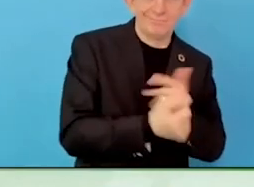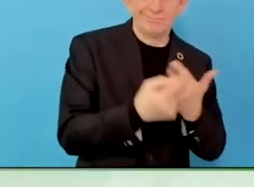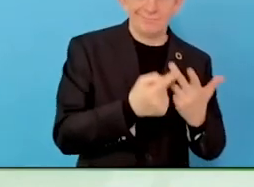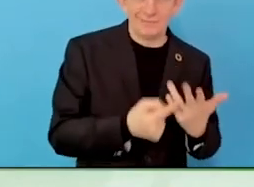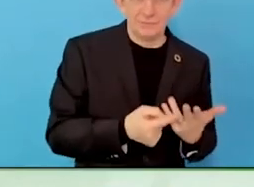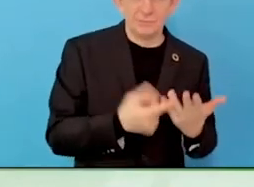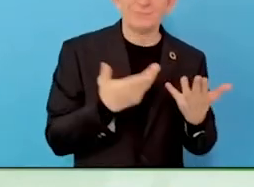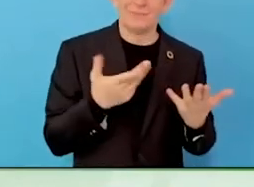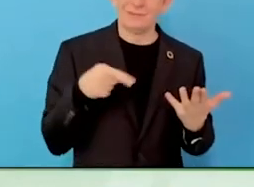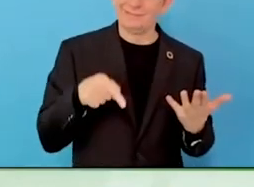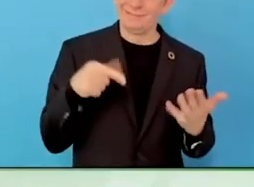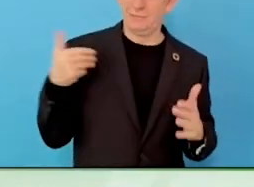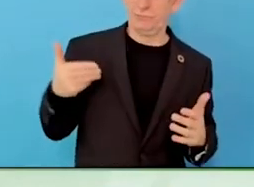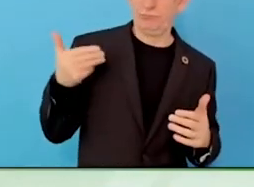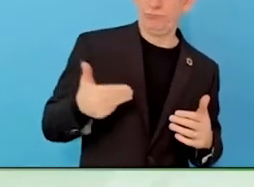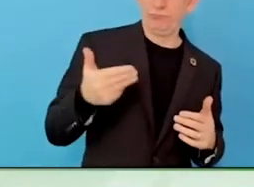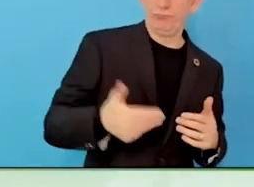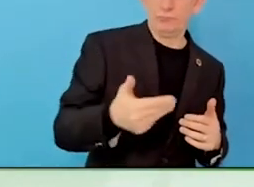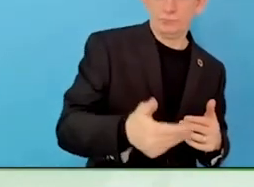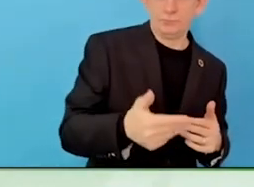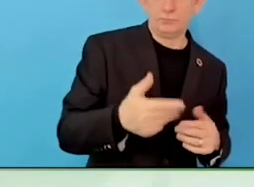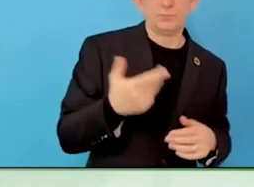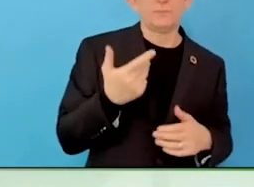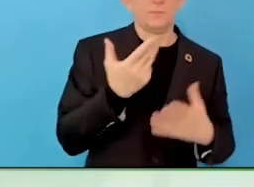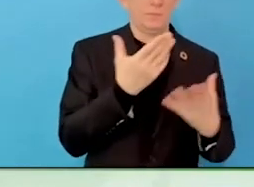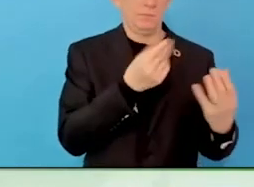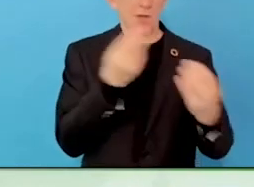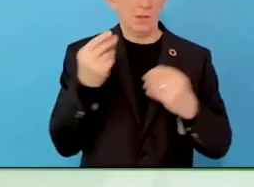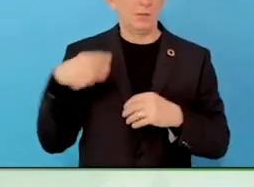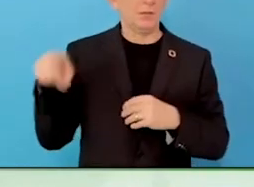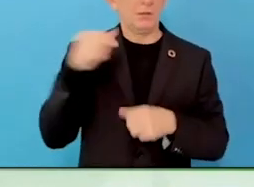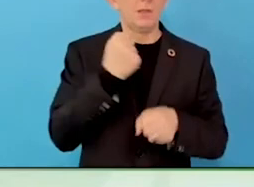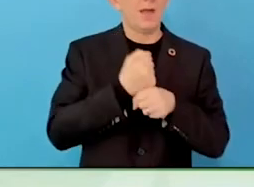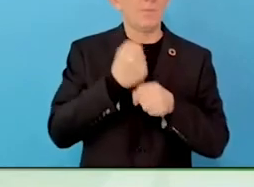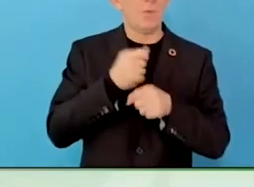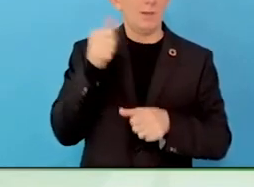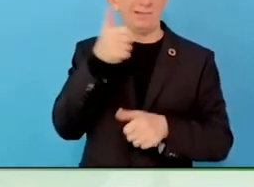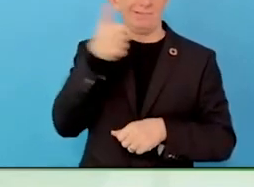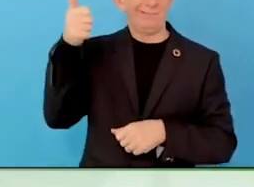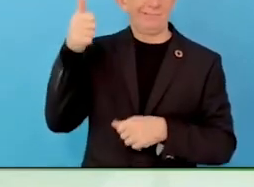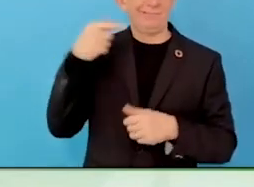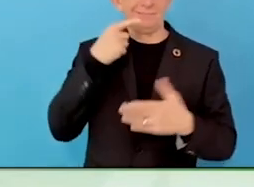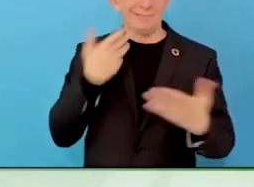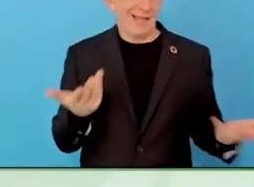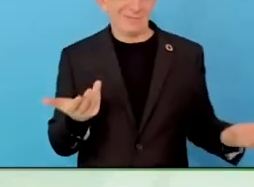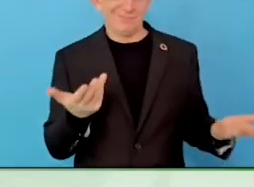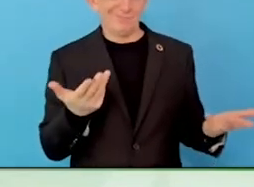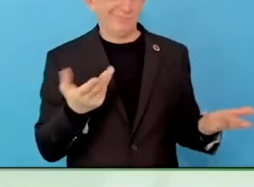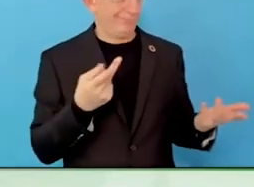also gone upstream to equip people so employers can hire them?